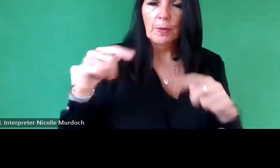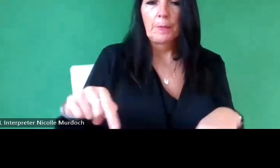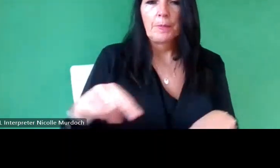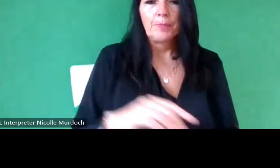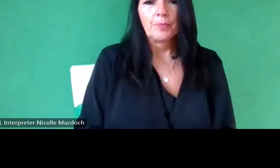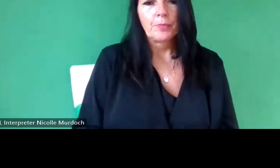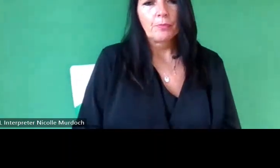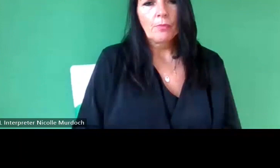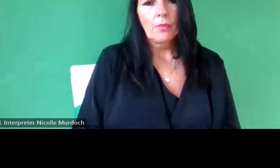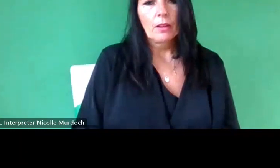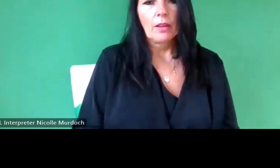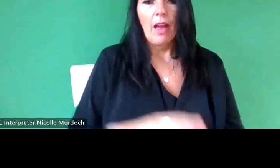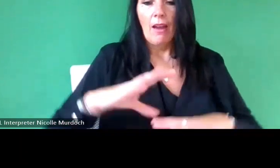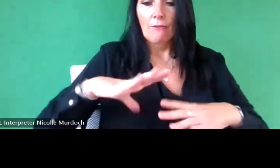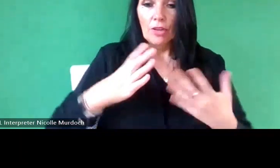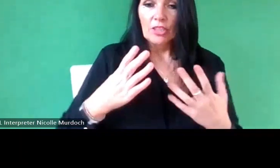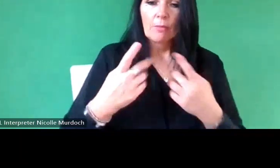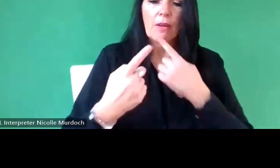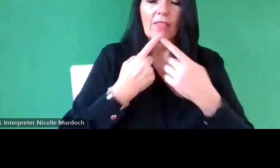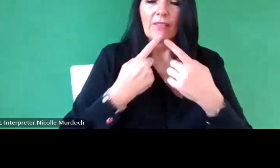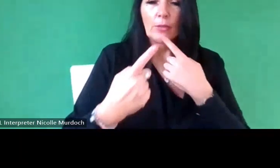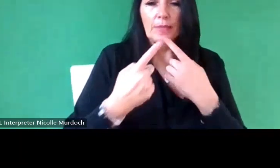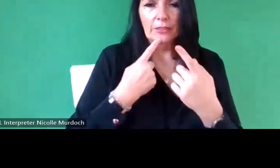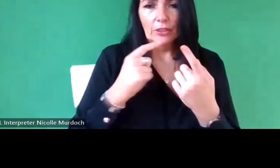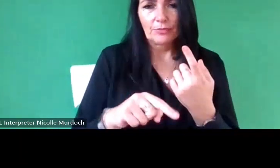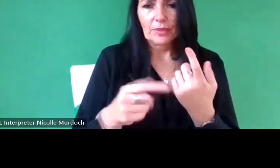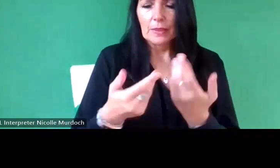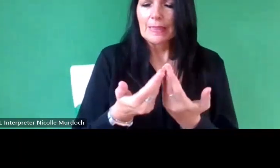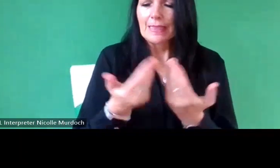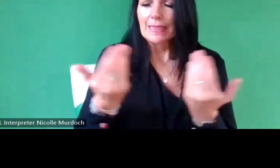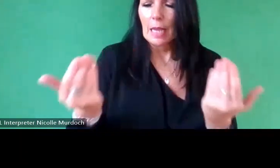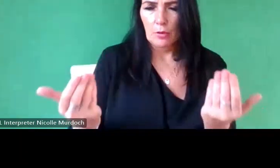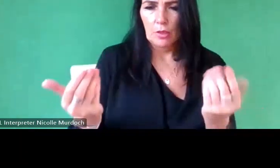Information is almost it's it's it's a separate thing what you're talking about that is recent